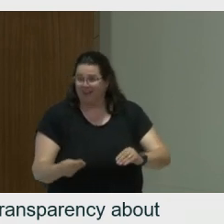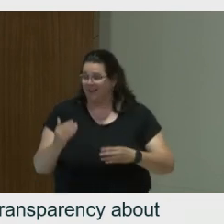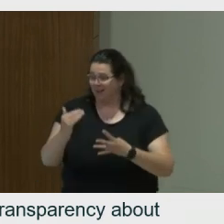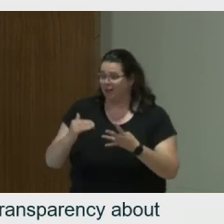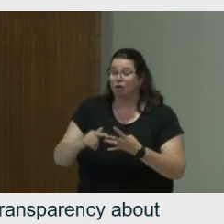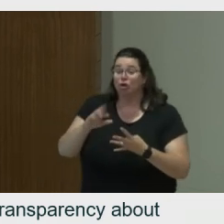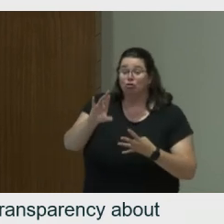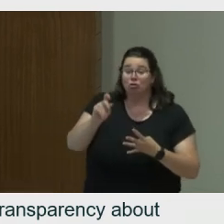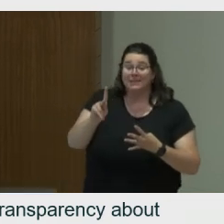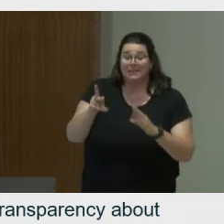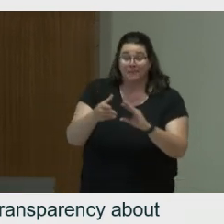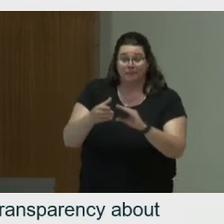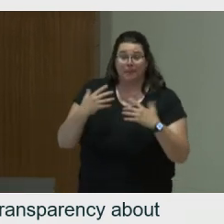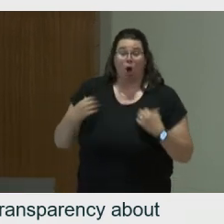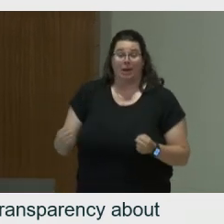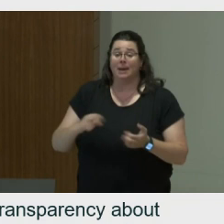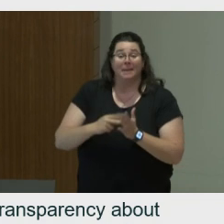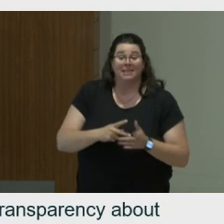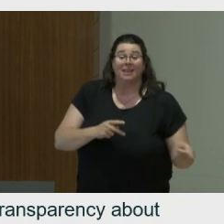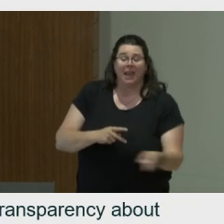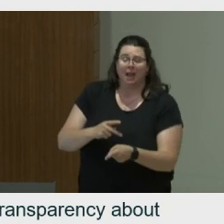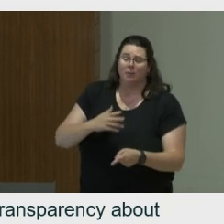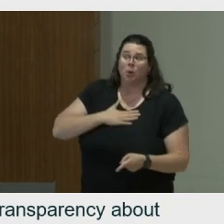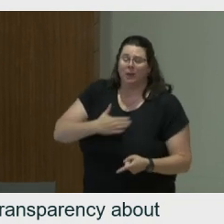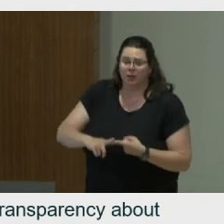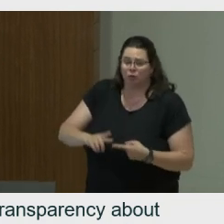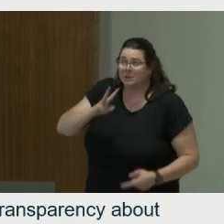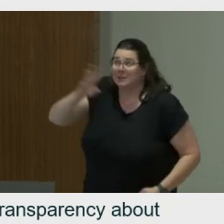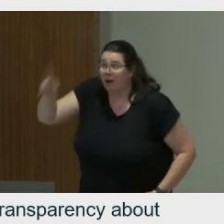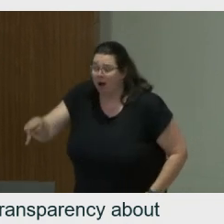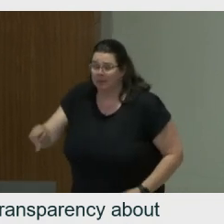to speak up about discrimination leading to systematic changes.